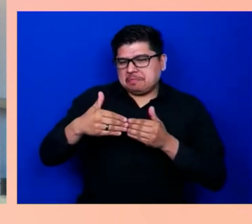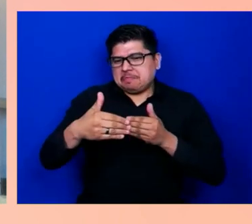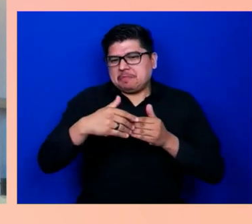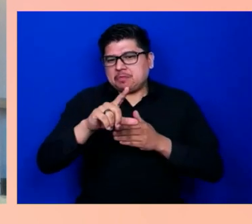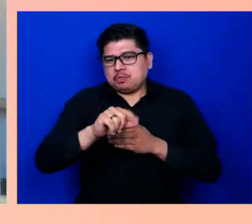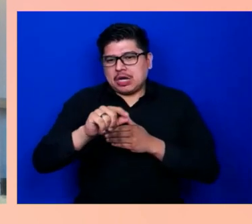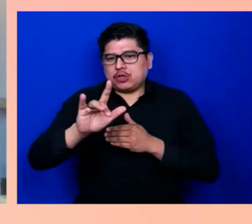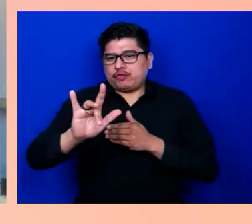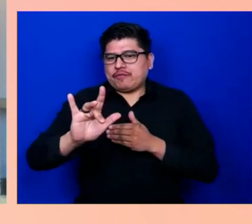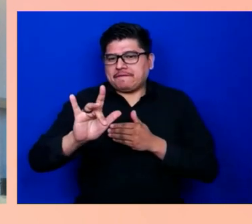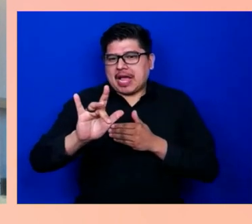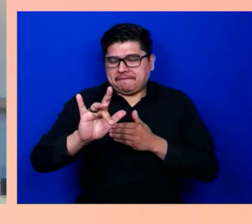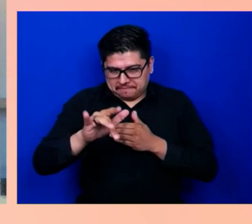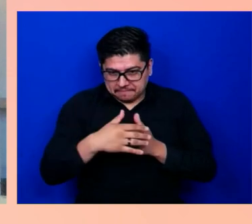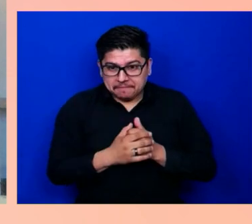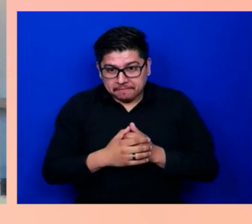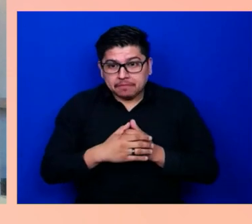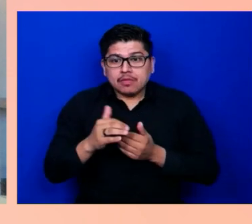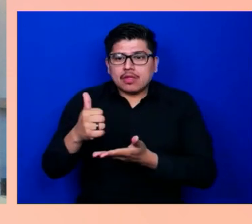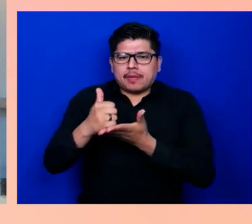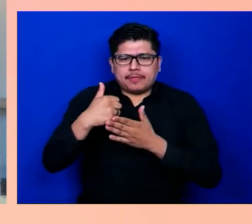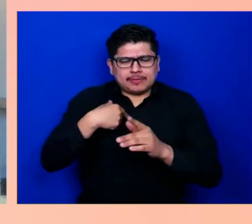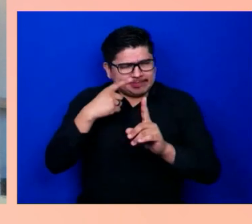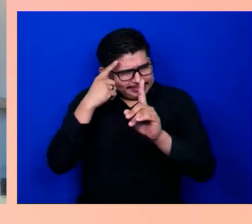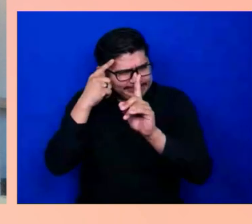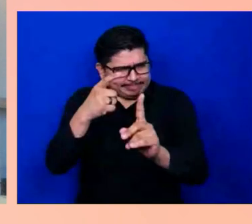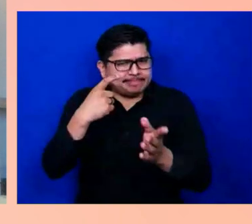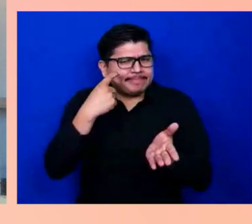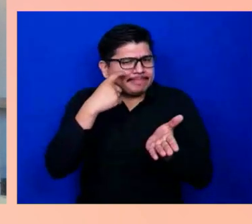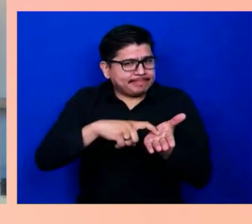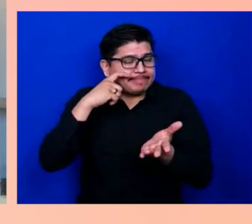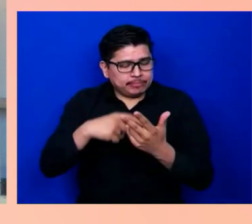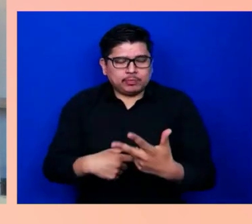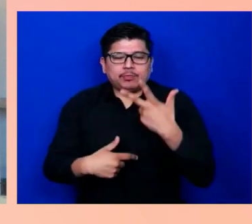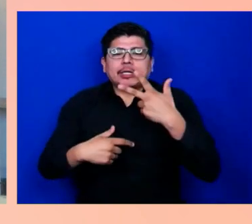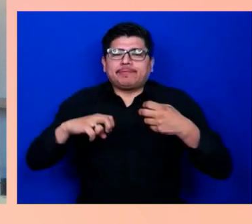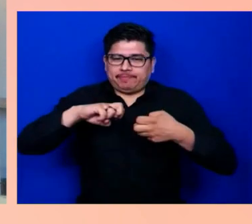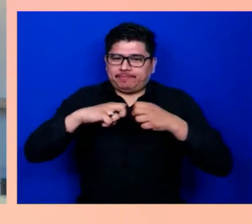we've identified three major barriers that we think we're well-placed to help tackle.